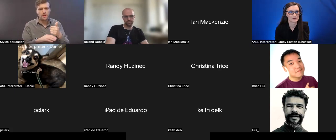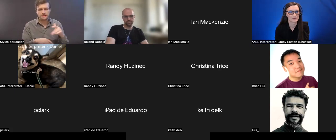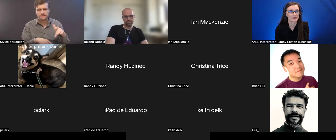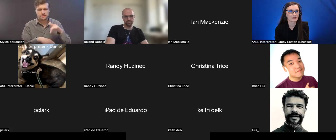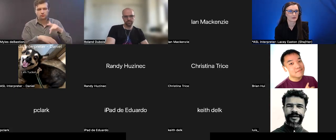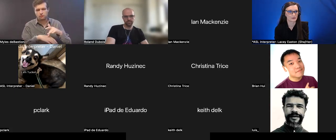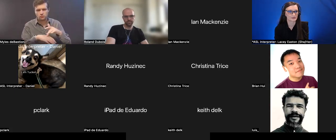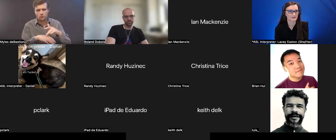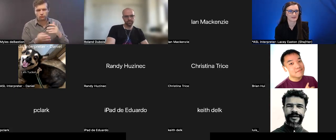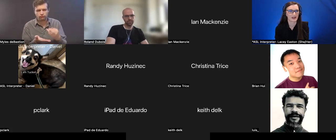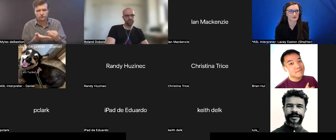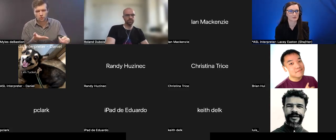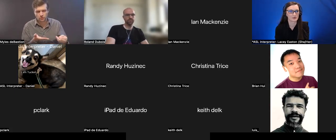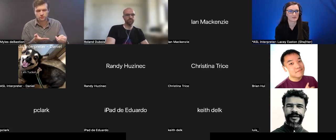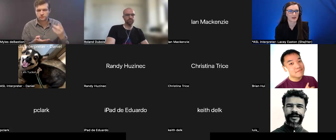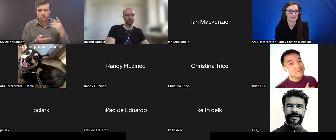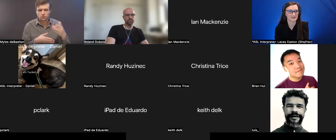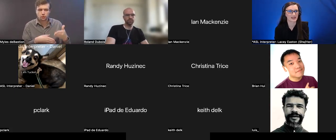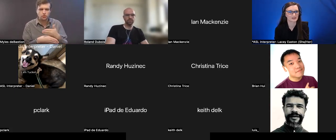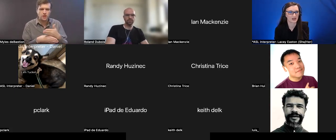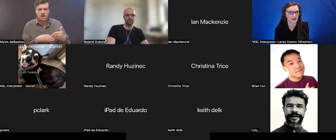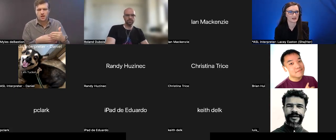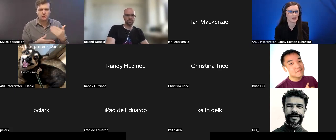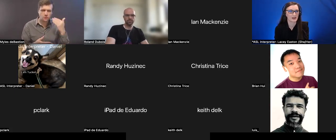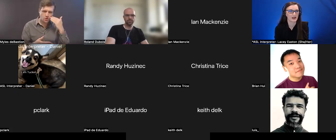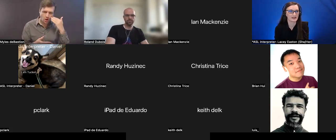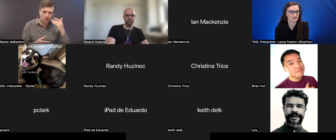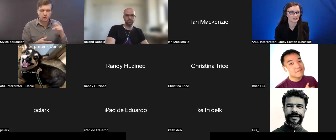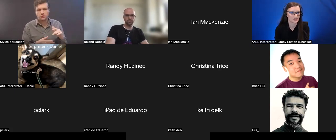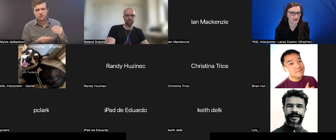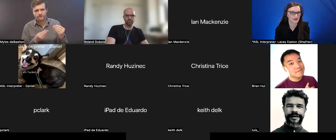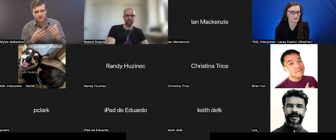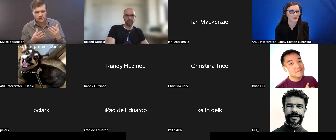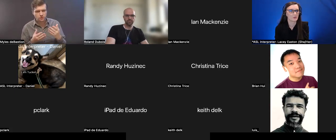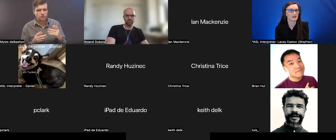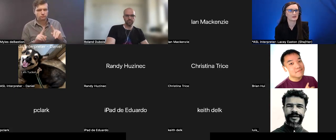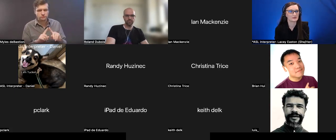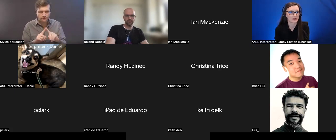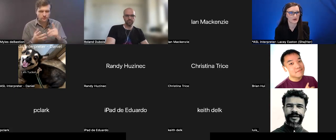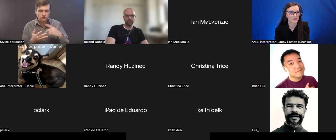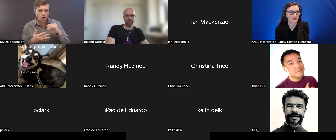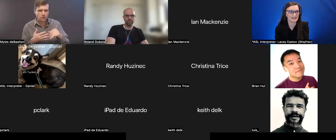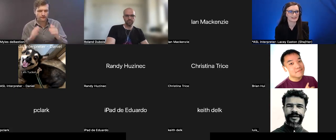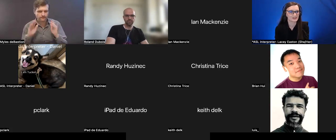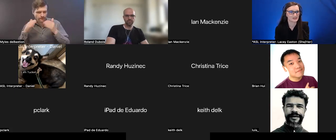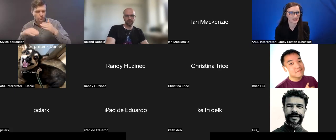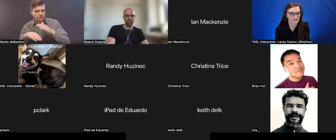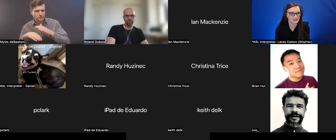the goals for that group, that we can touch on and share. What do you know? Any suggestions?